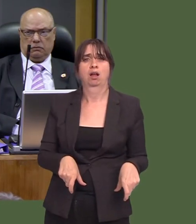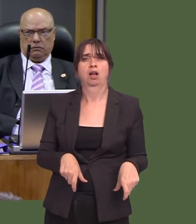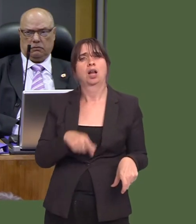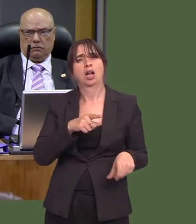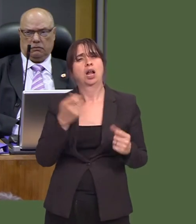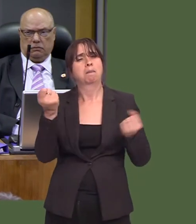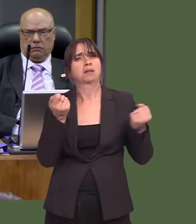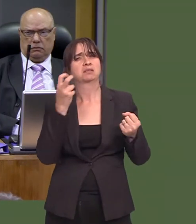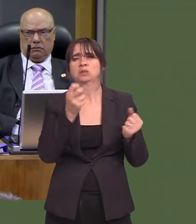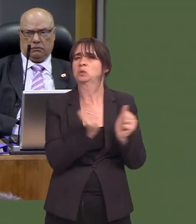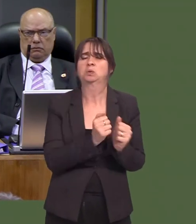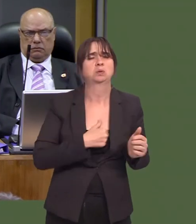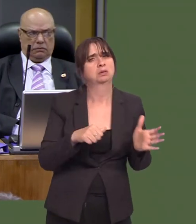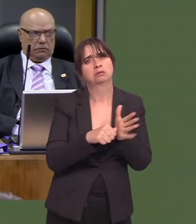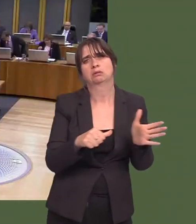the right to access a whole range of services.